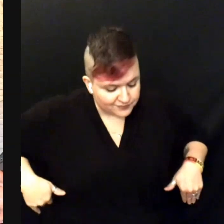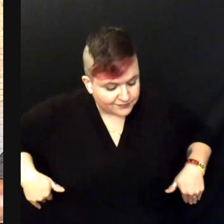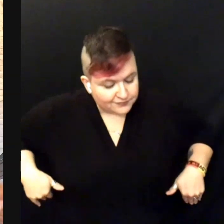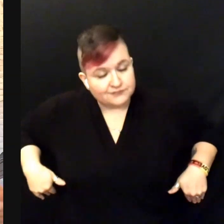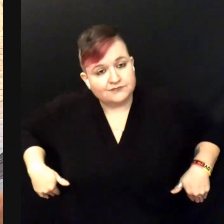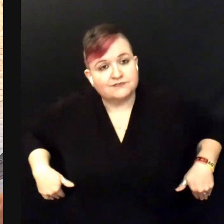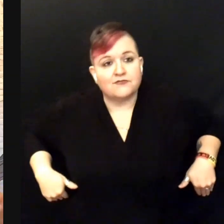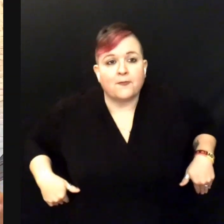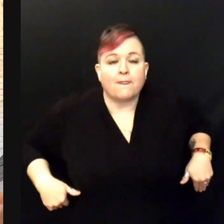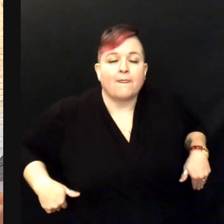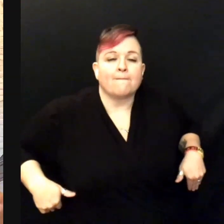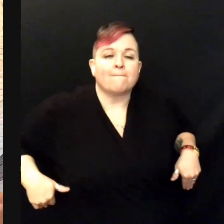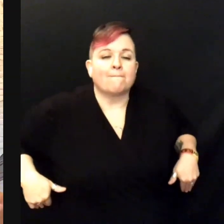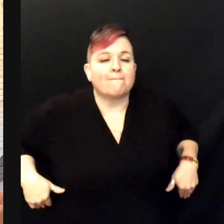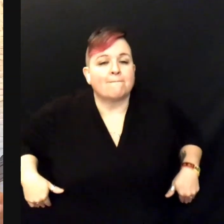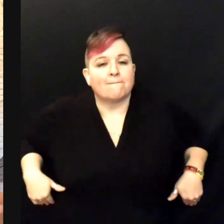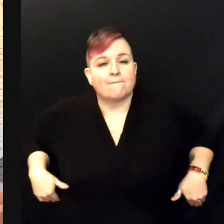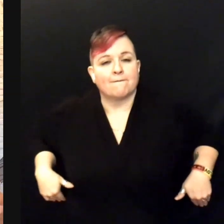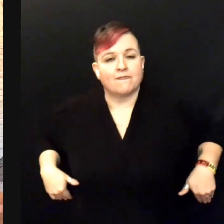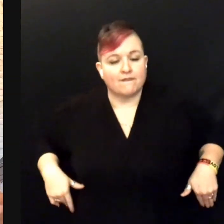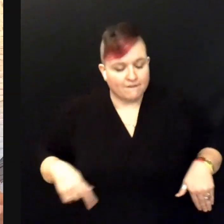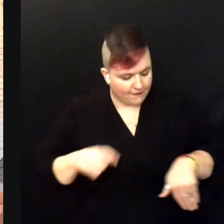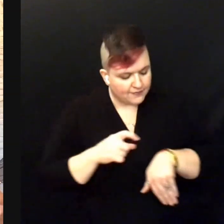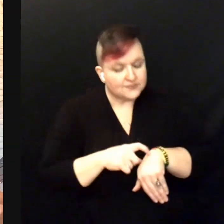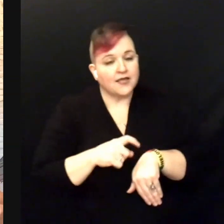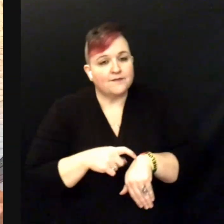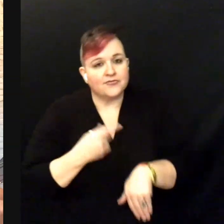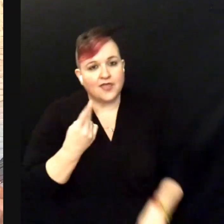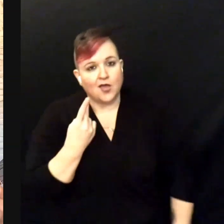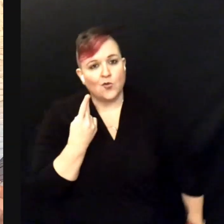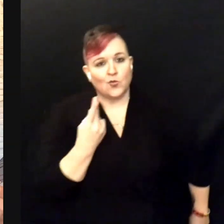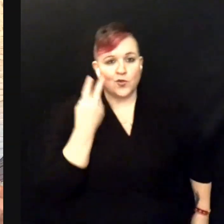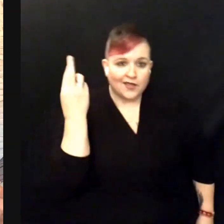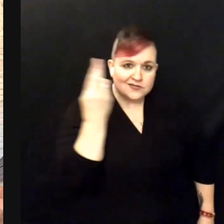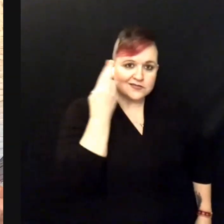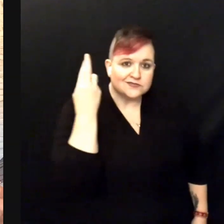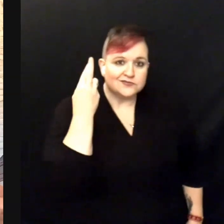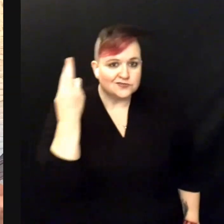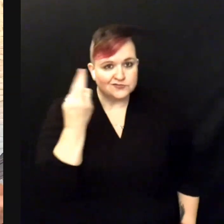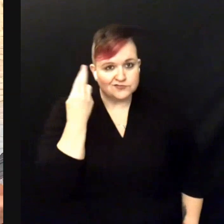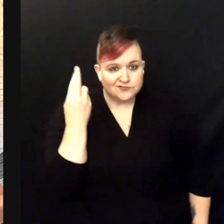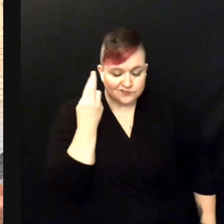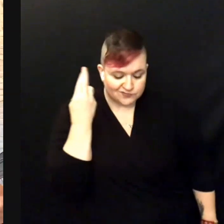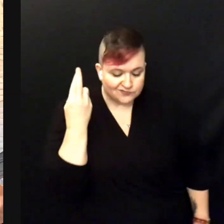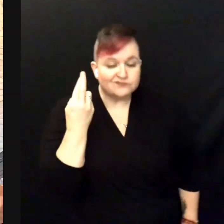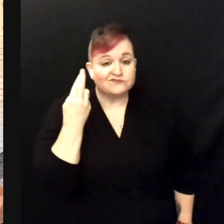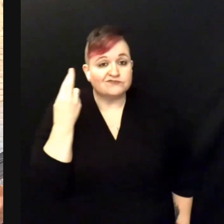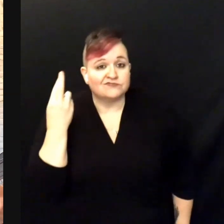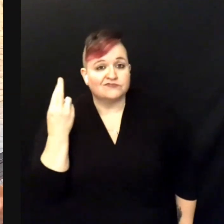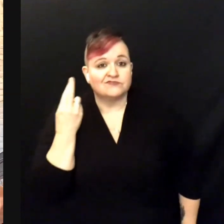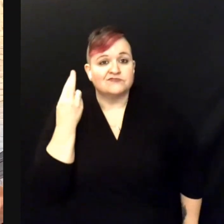It's time now we both face the truth